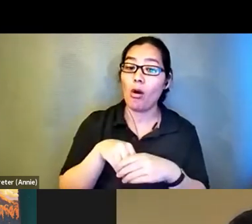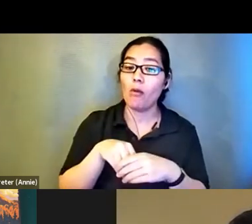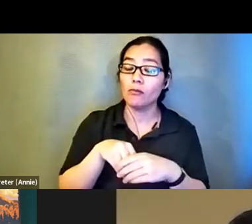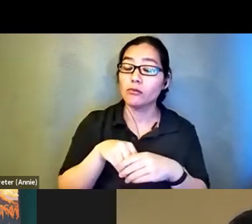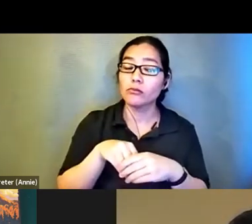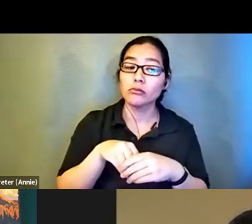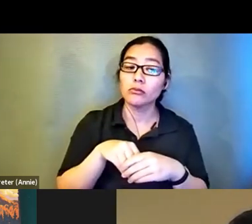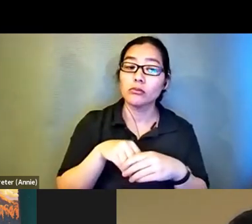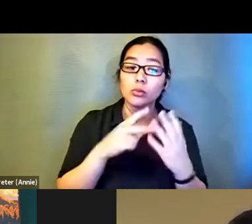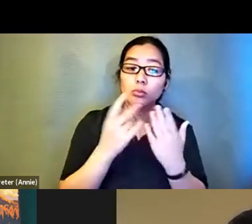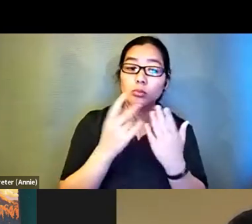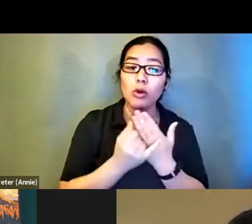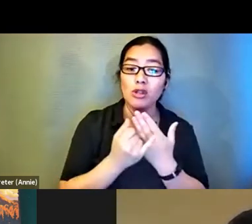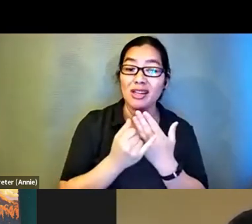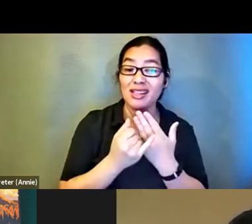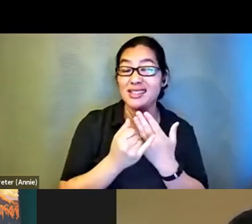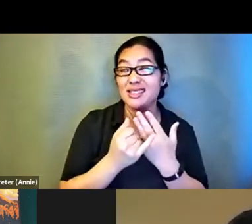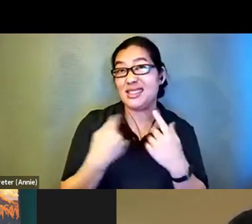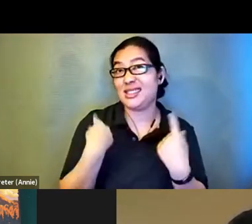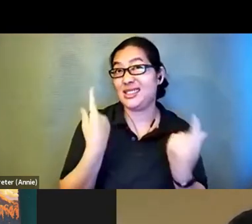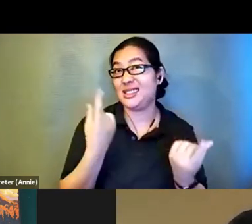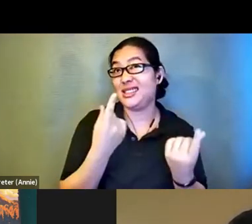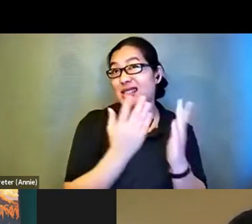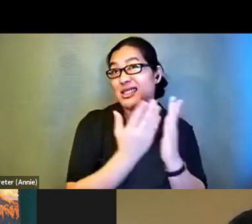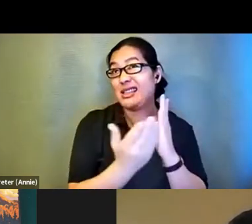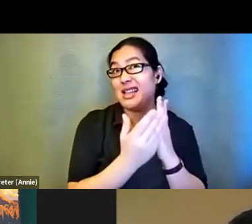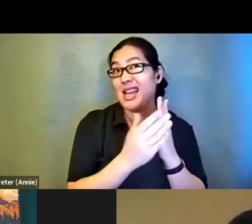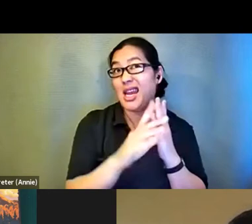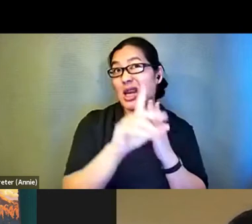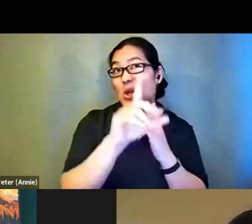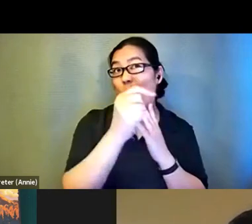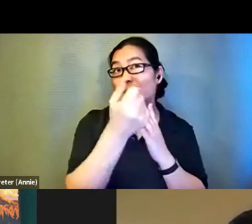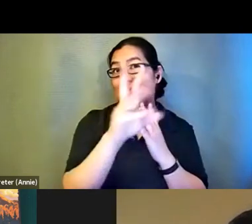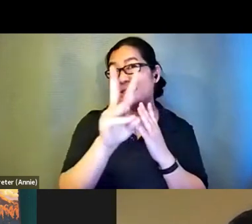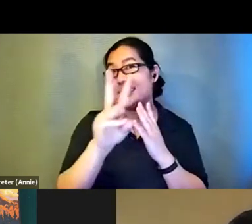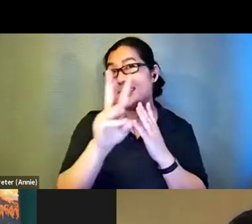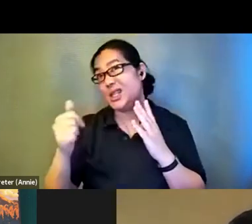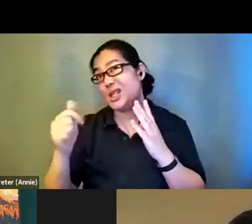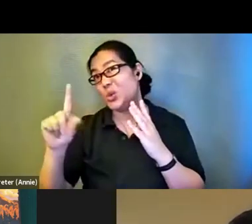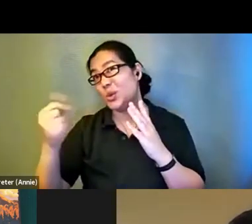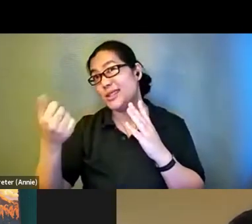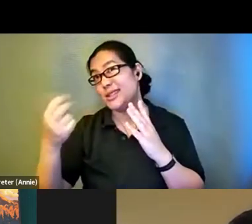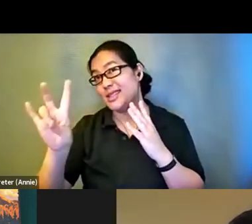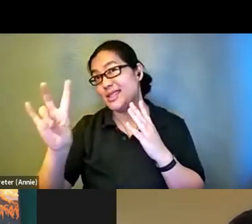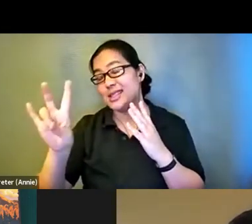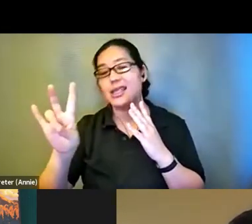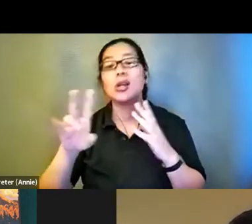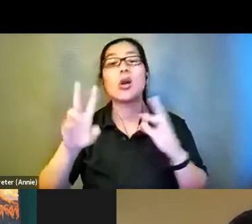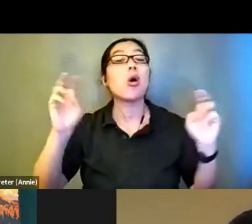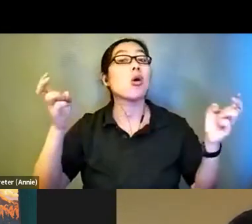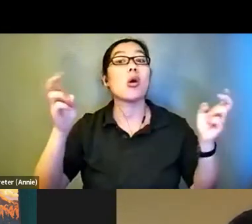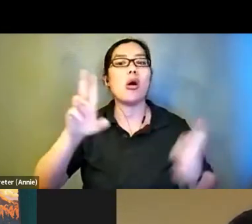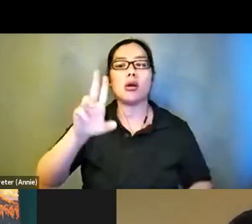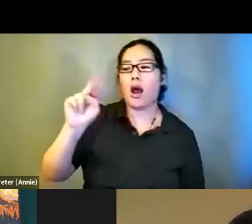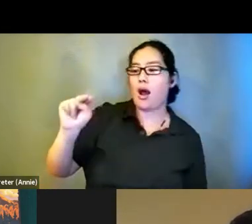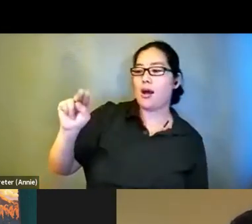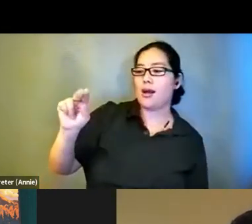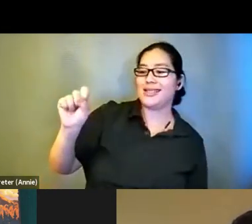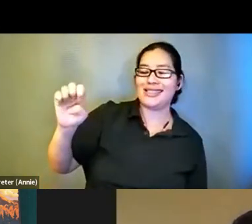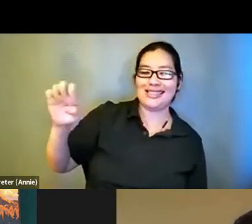late 2015, early 2016 called unseen, which I am the creator of. And it is